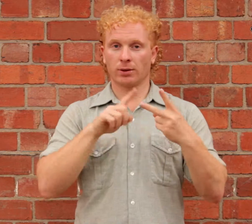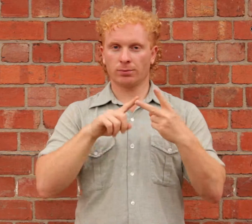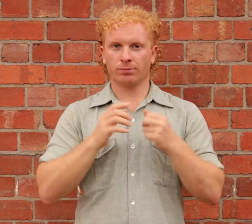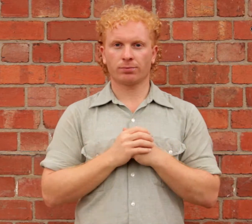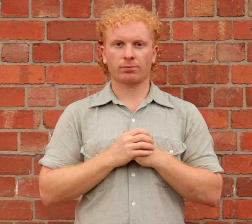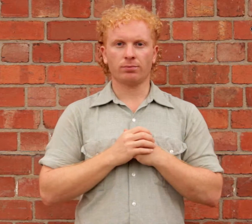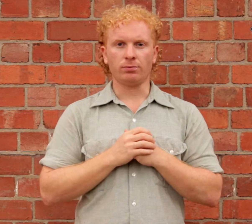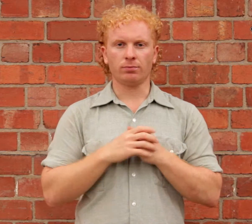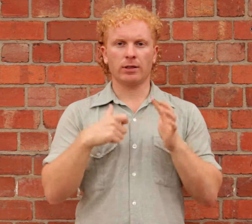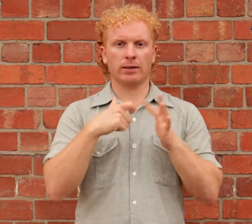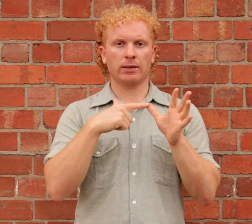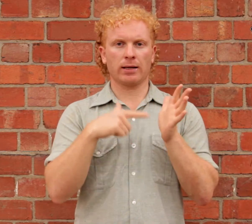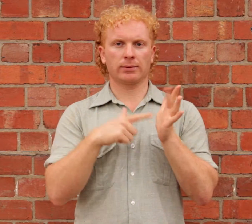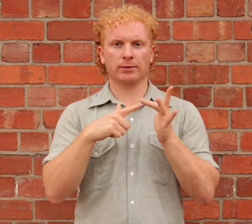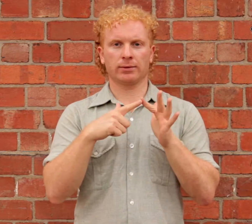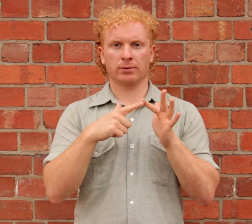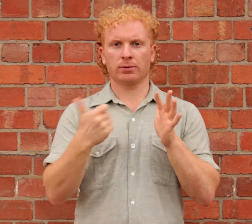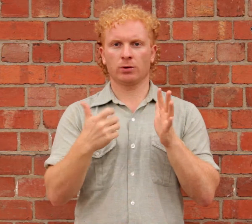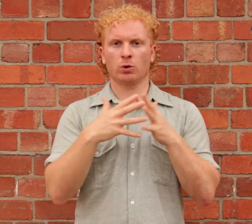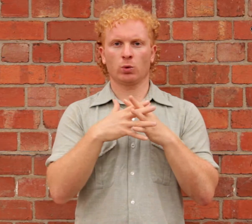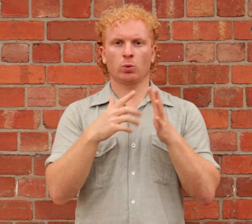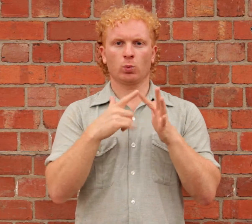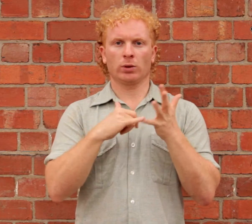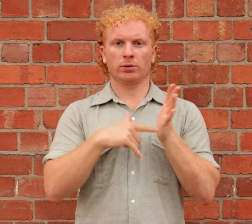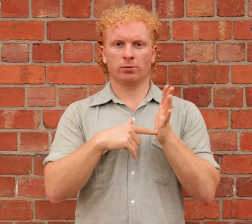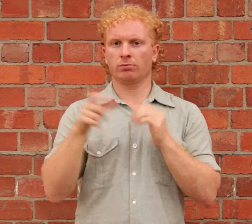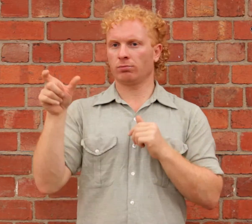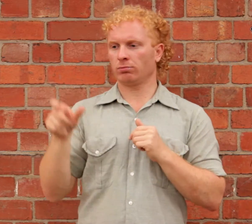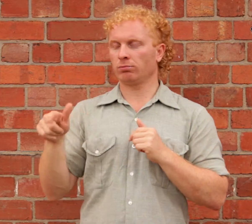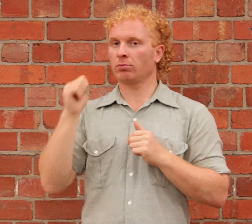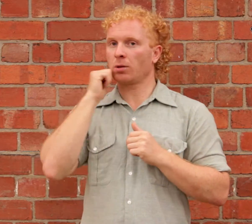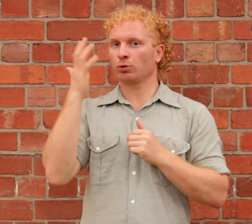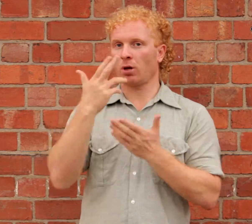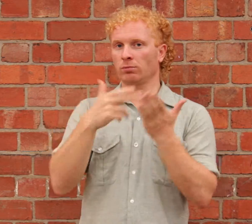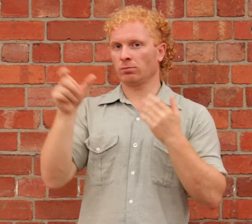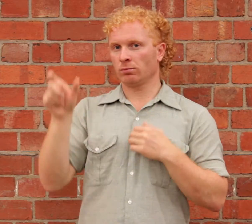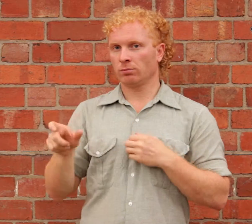Katie West is an Indigenous artist